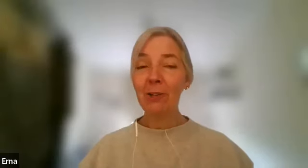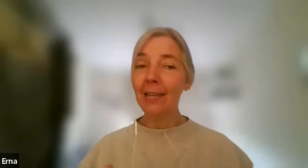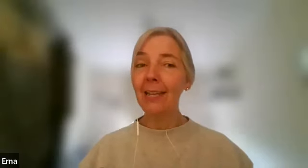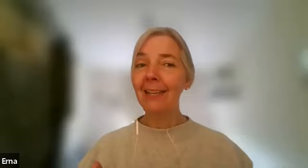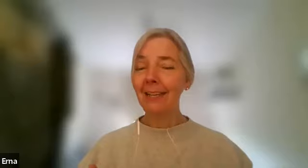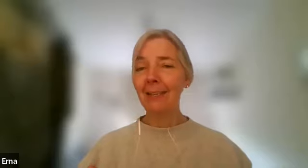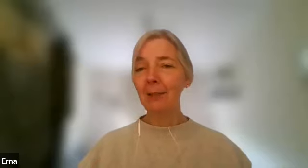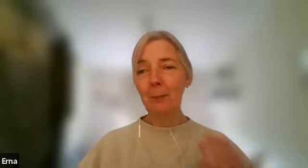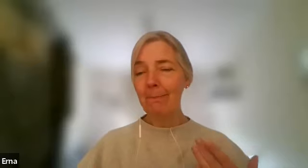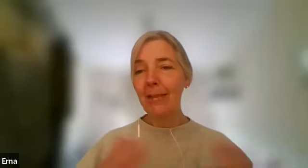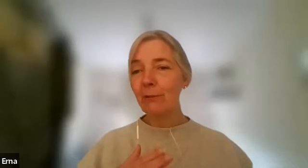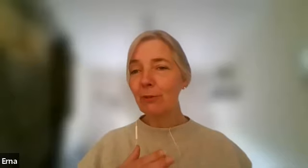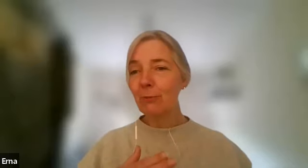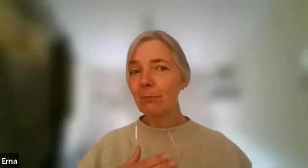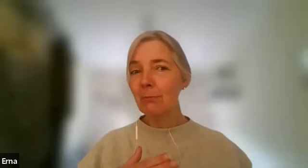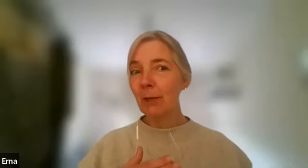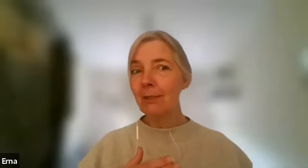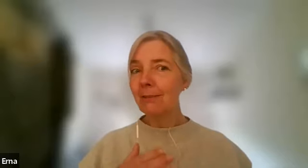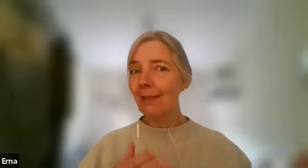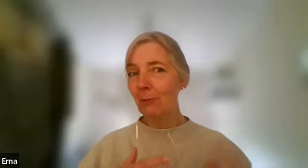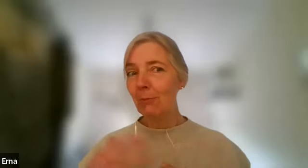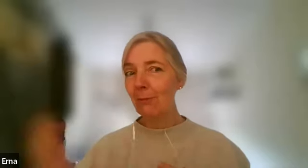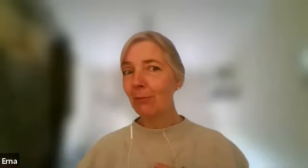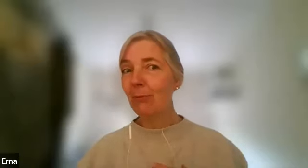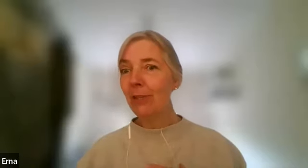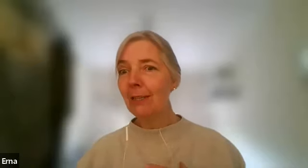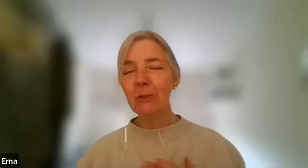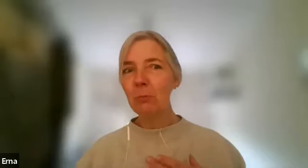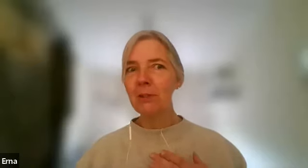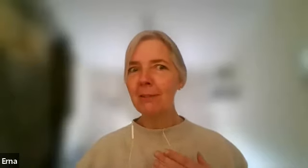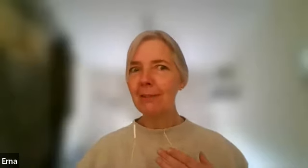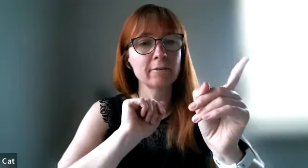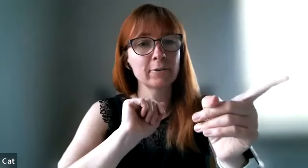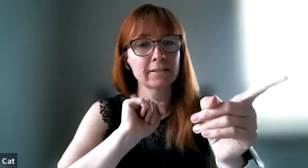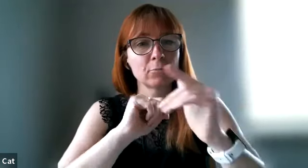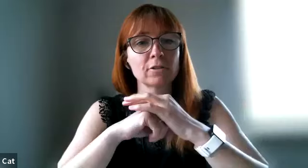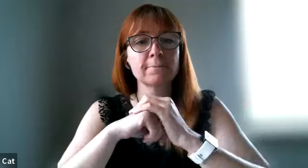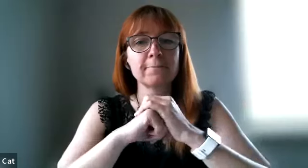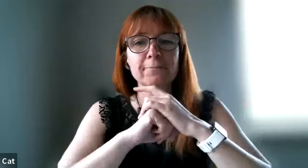okay men are from mars and women are from venus but i've never read that book